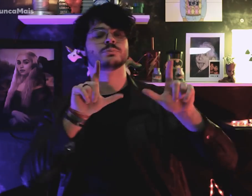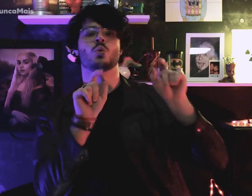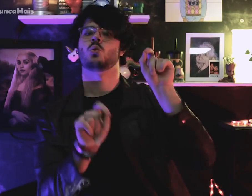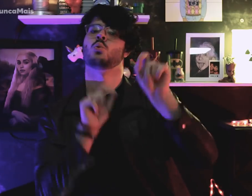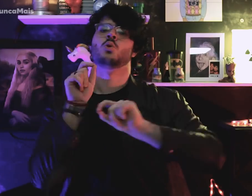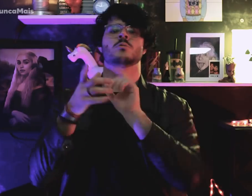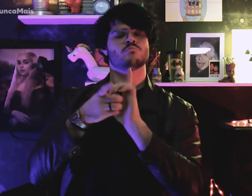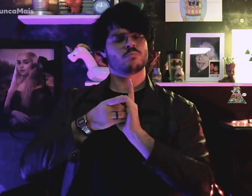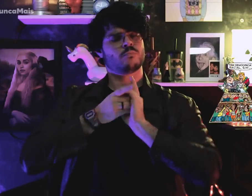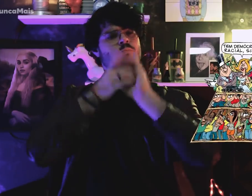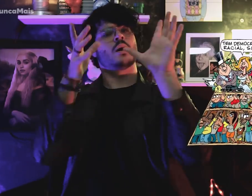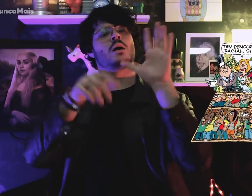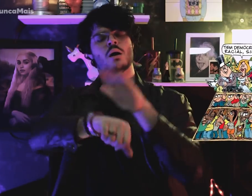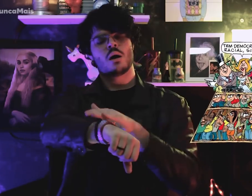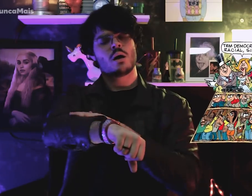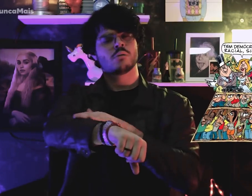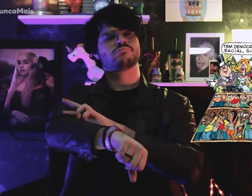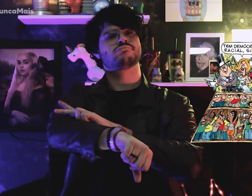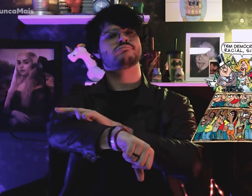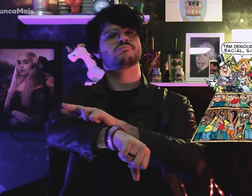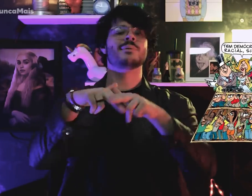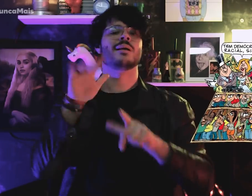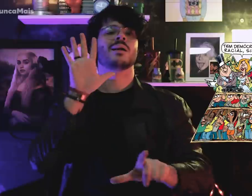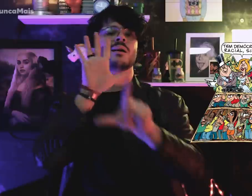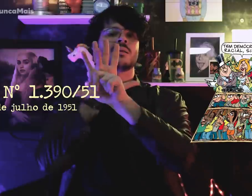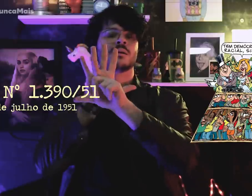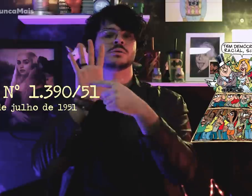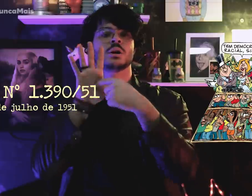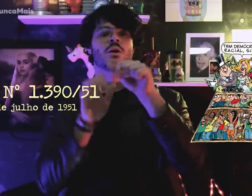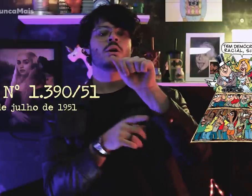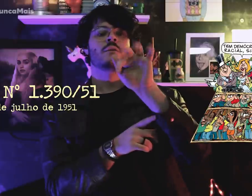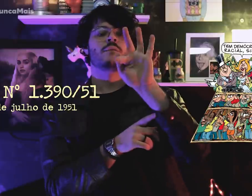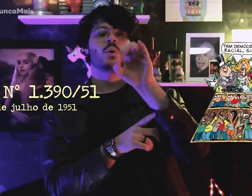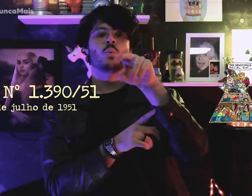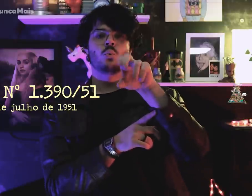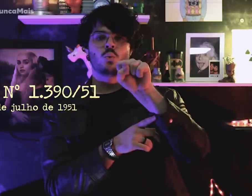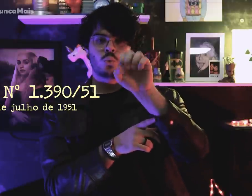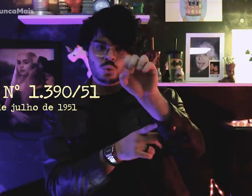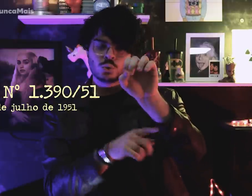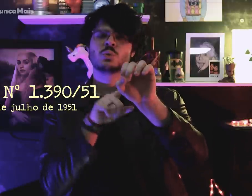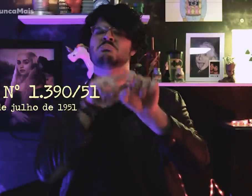de uma democracia racial pela Lei Afonso Arinos,